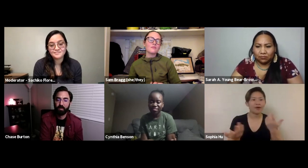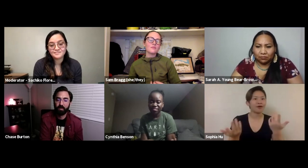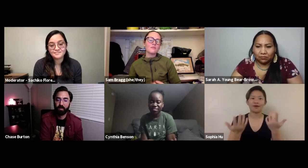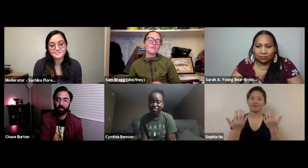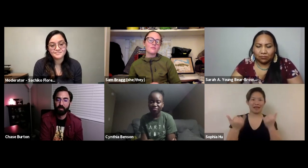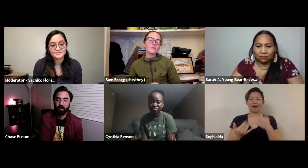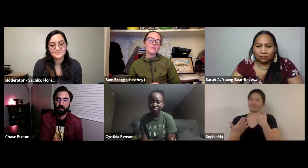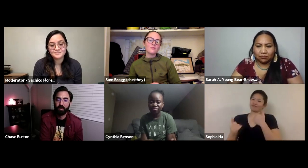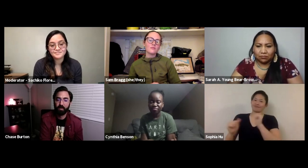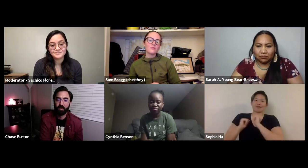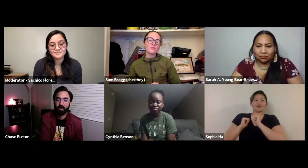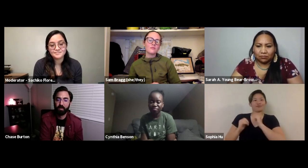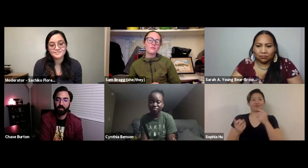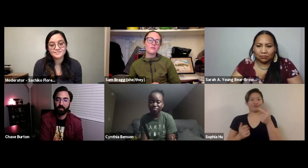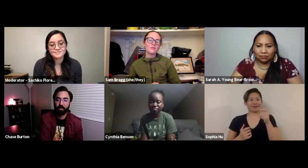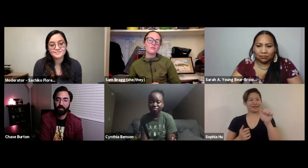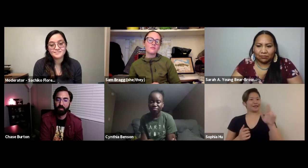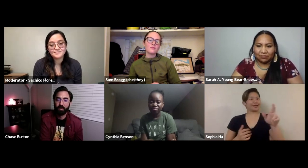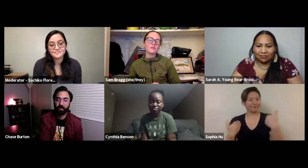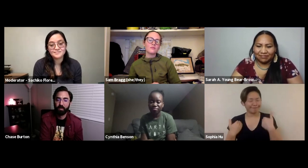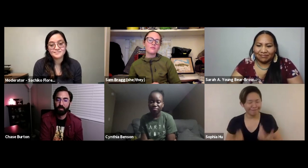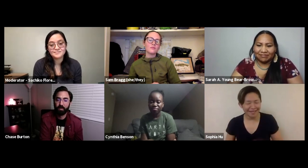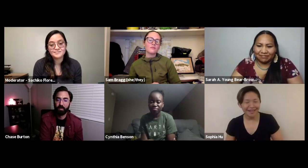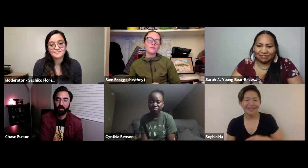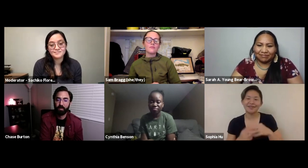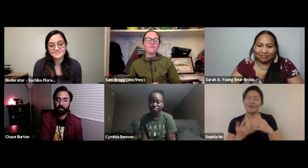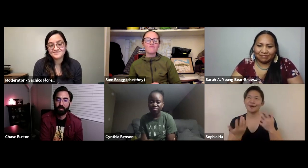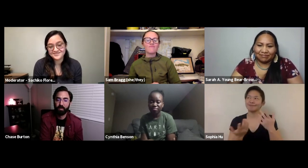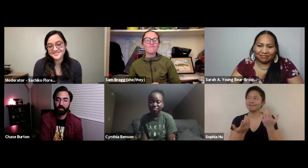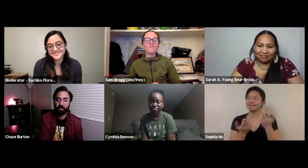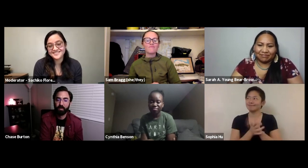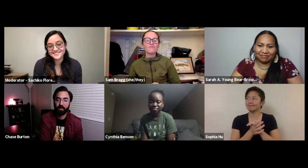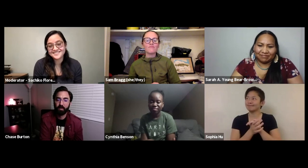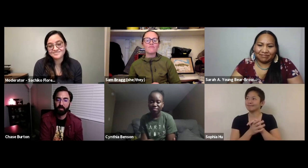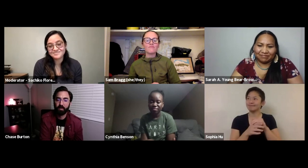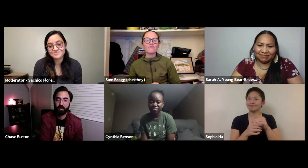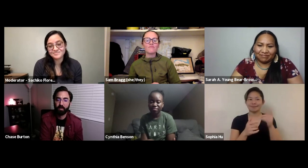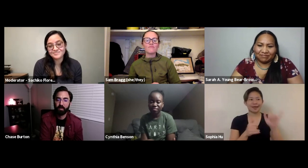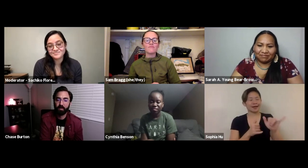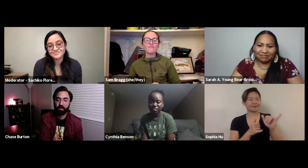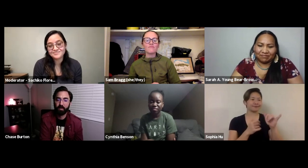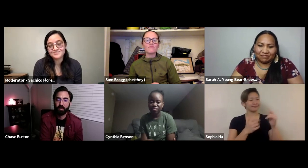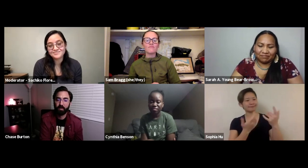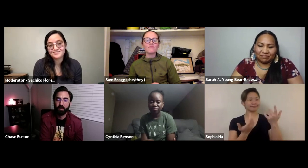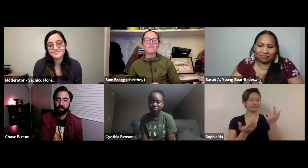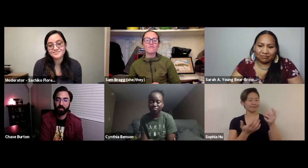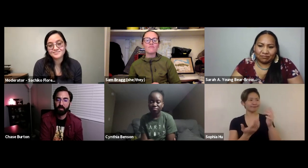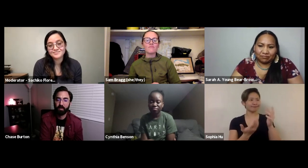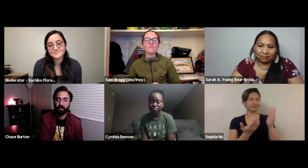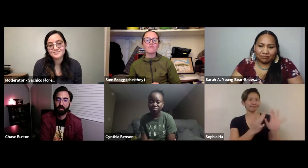of the equipment from some of my co-workers and I was able to learn about backpacking